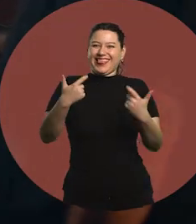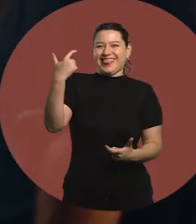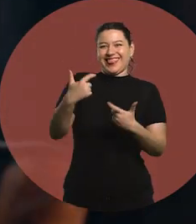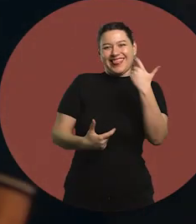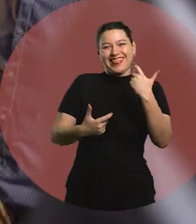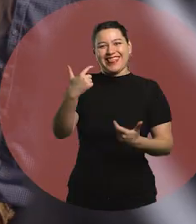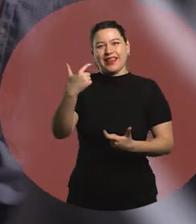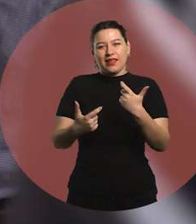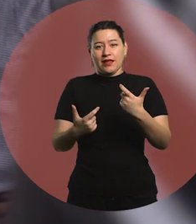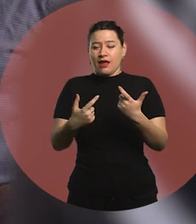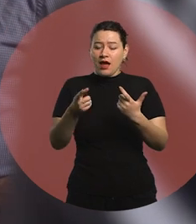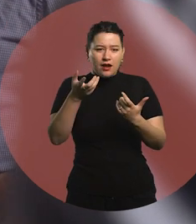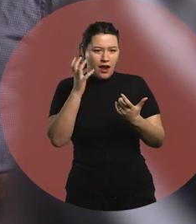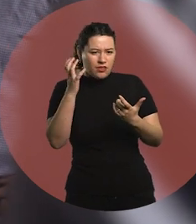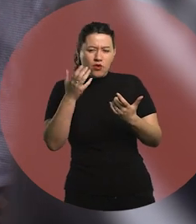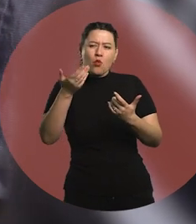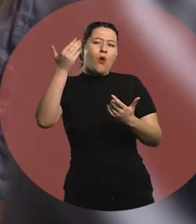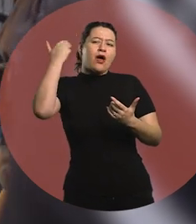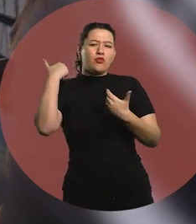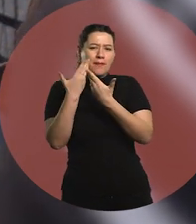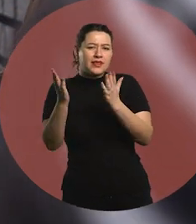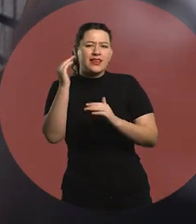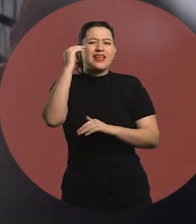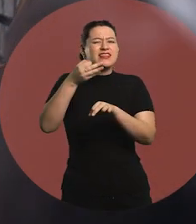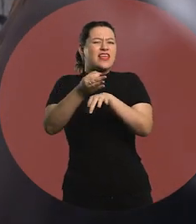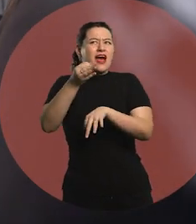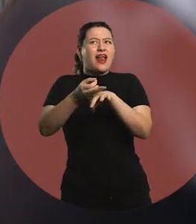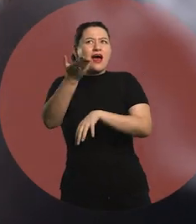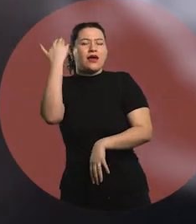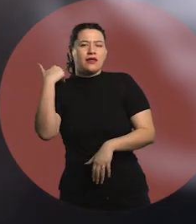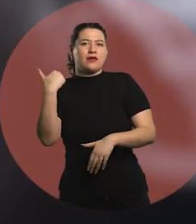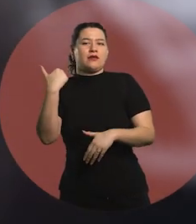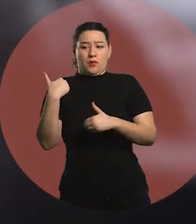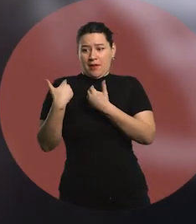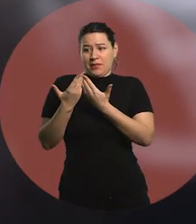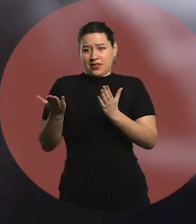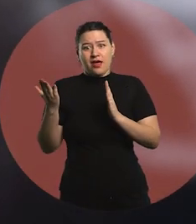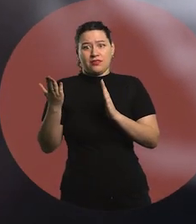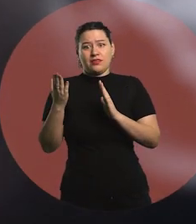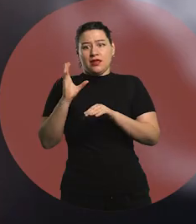Apart from radio, how long have you been teaching? Much more than 25 years.